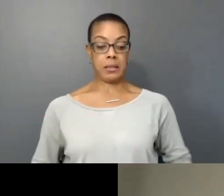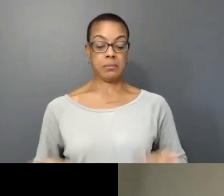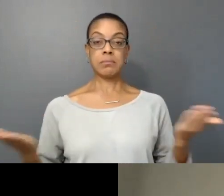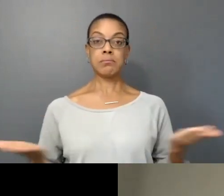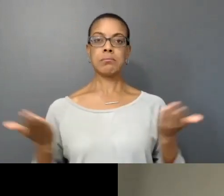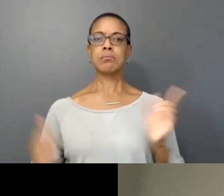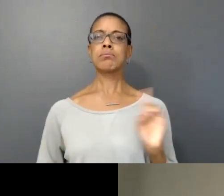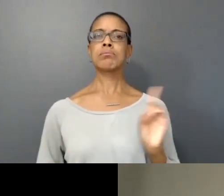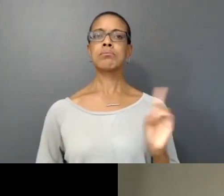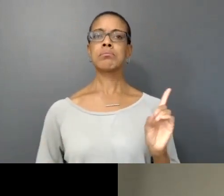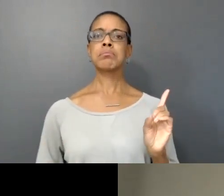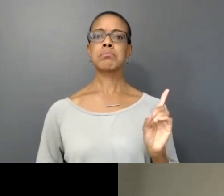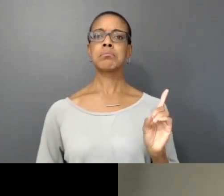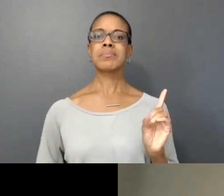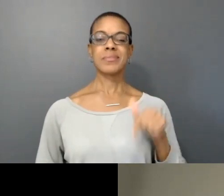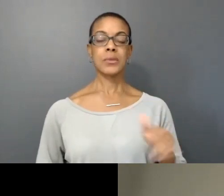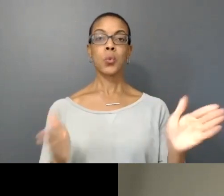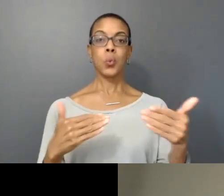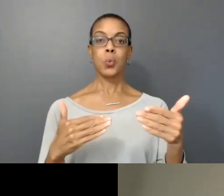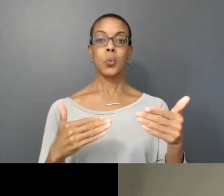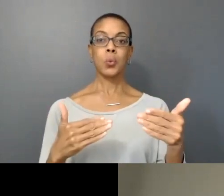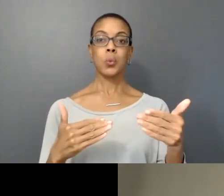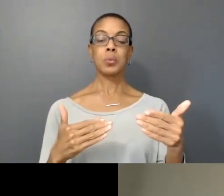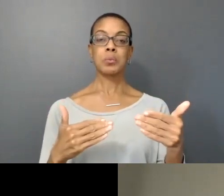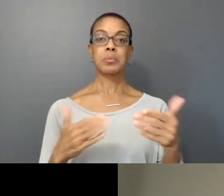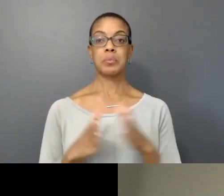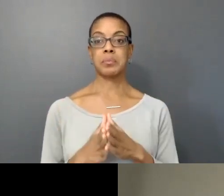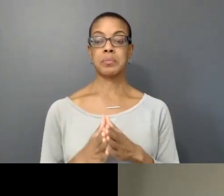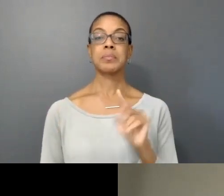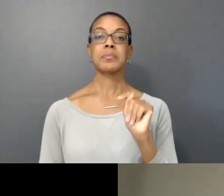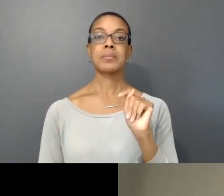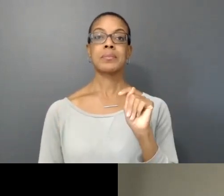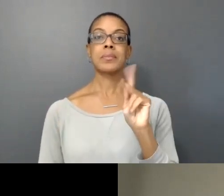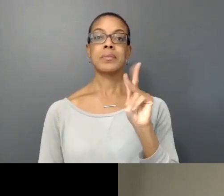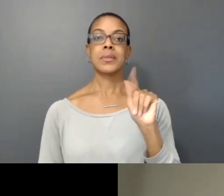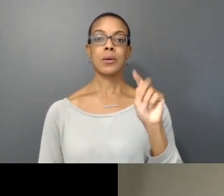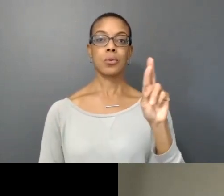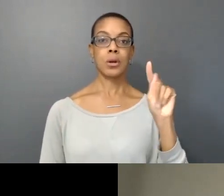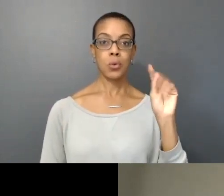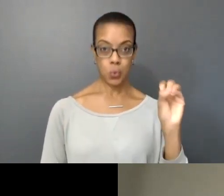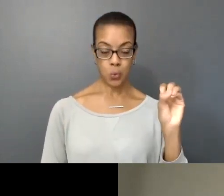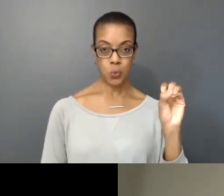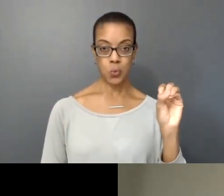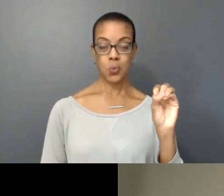I'm entering this room today from. I'm in Tkaronto which is Treaty 13 territory